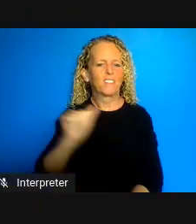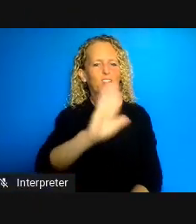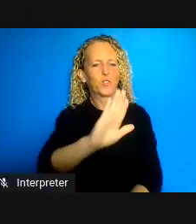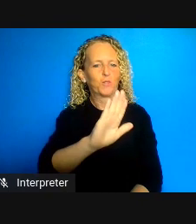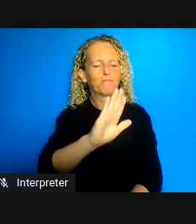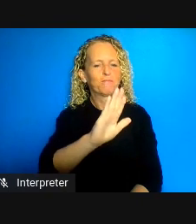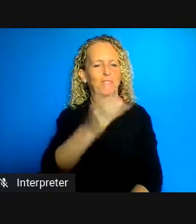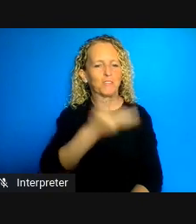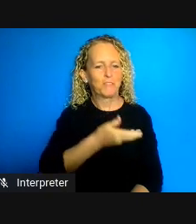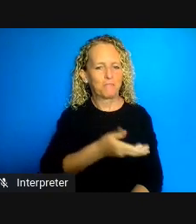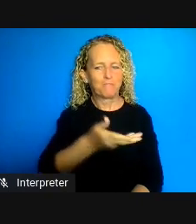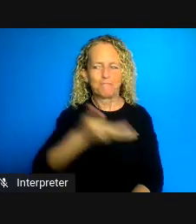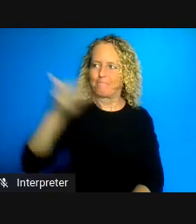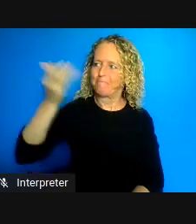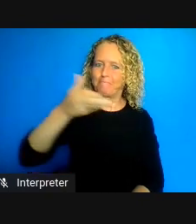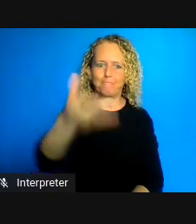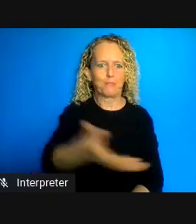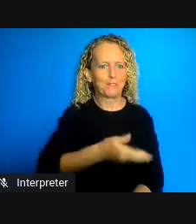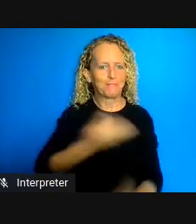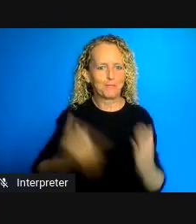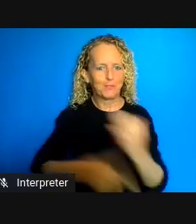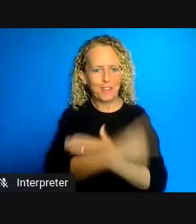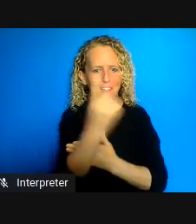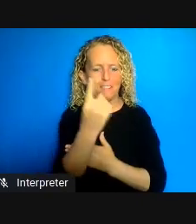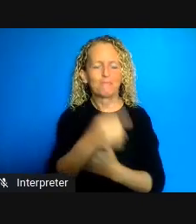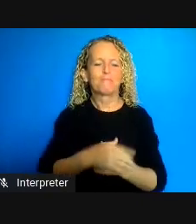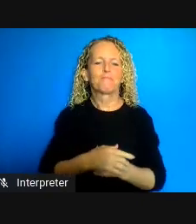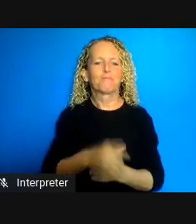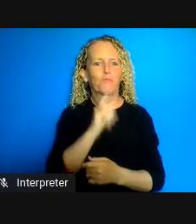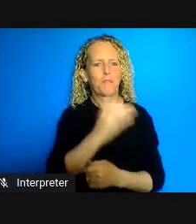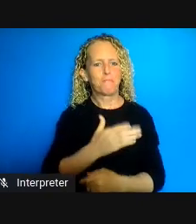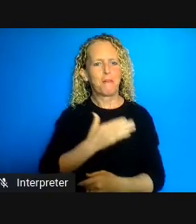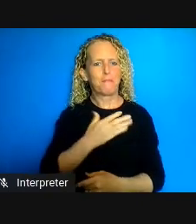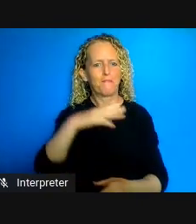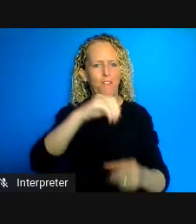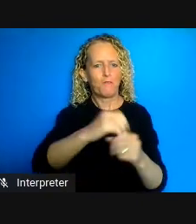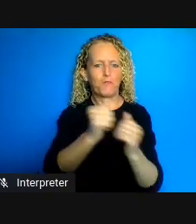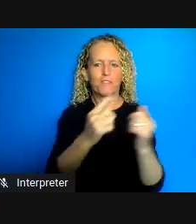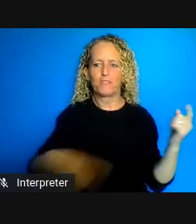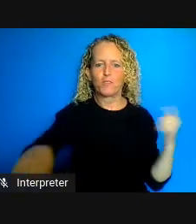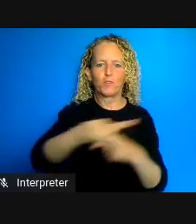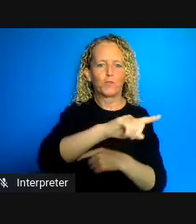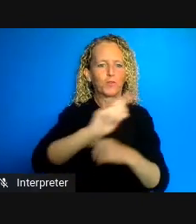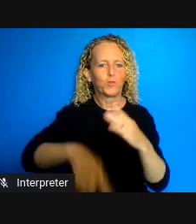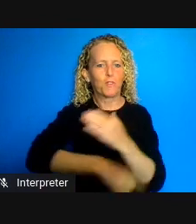It it's quite lovely to join the conversation together with my colleagues